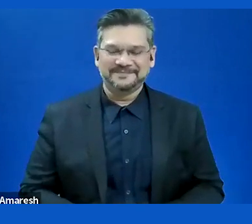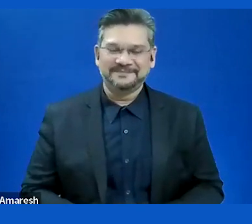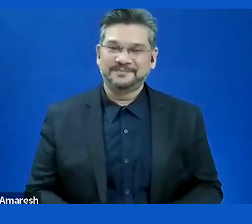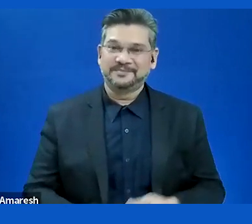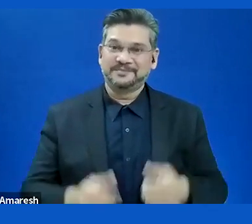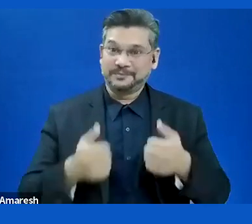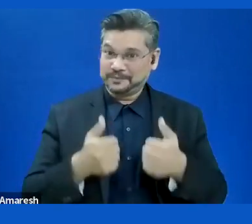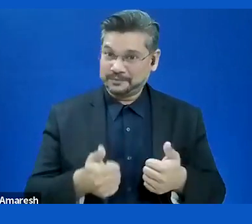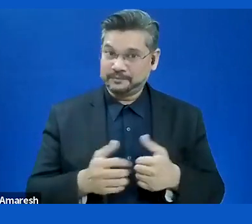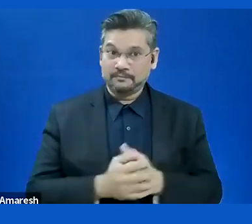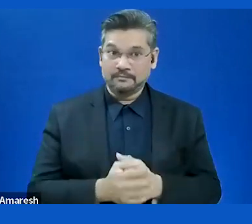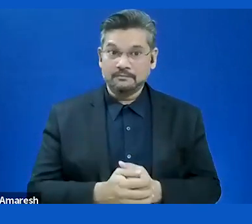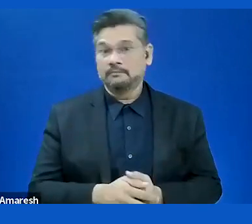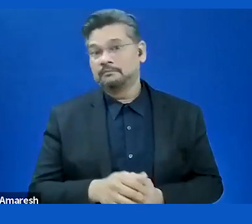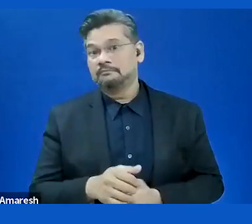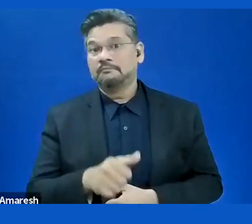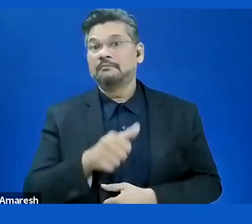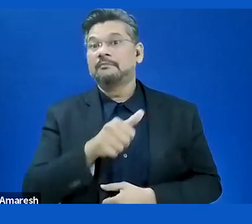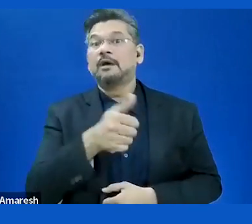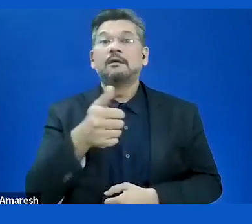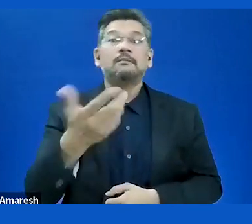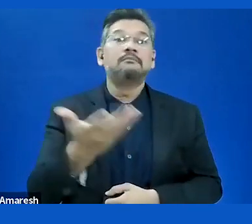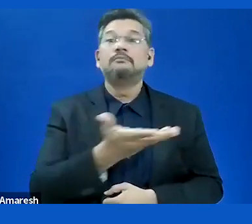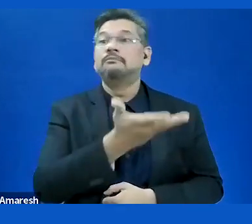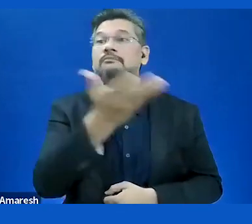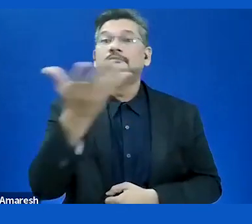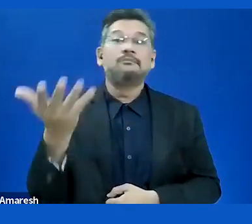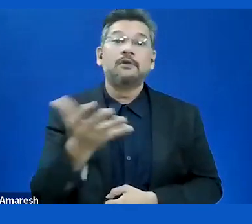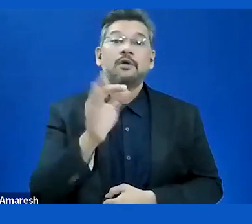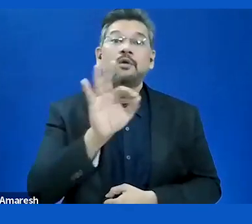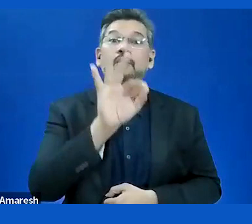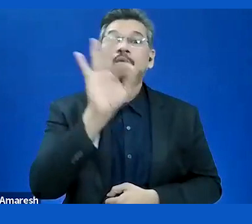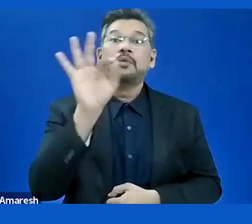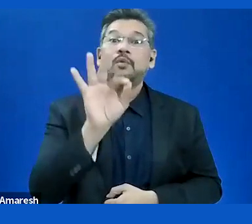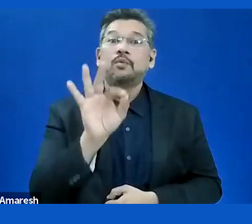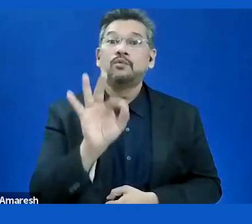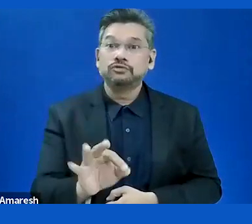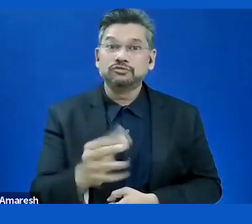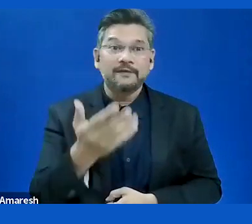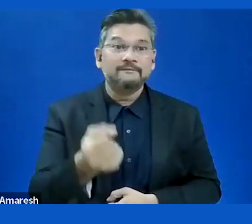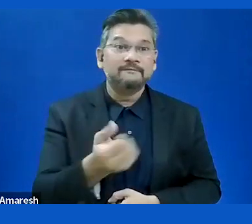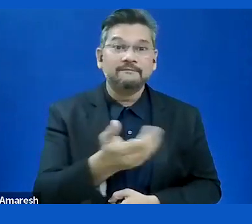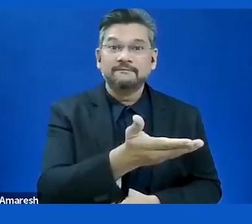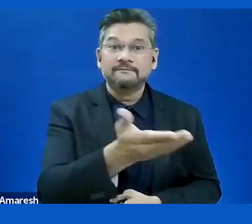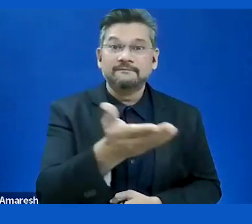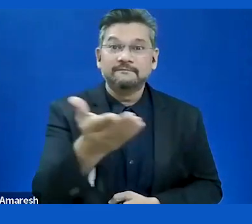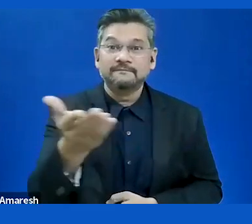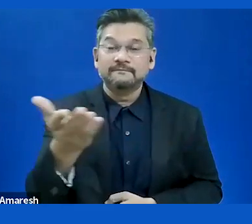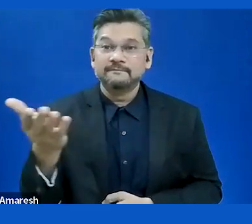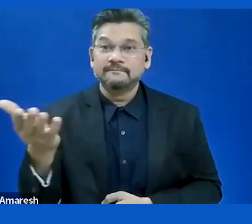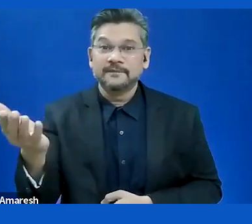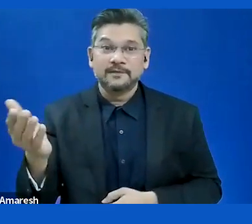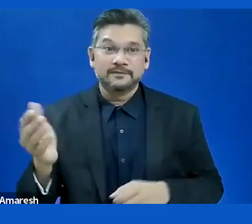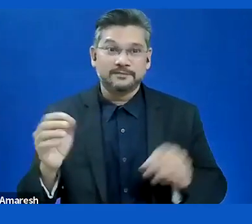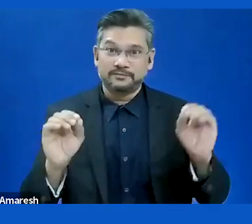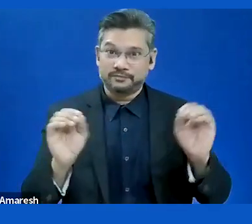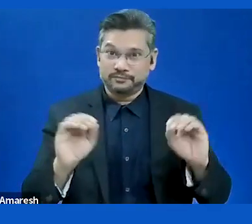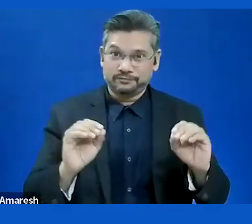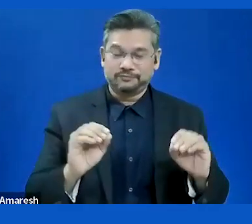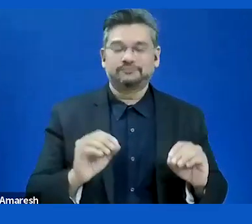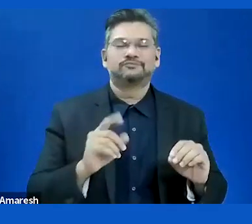the room has a question for the audience before we go to the last bit. I have one question online.